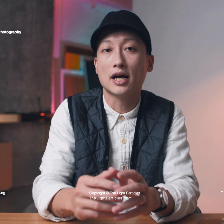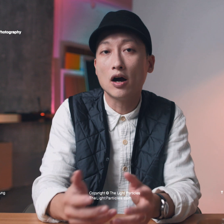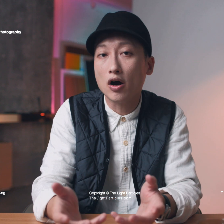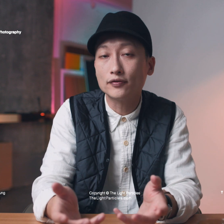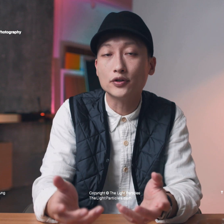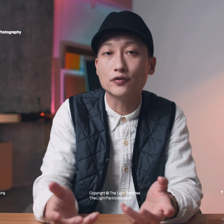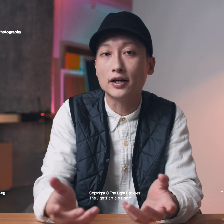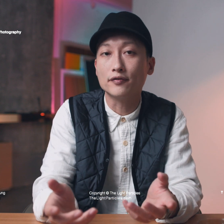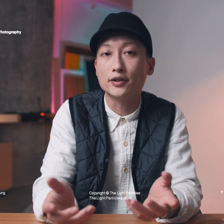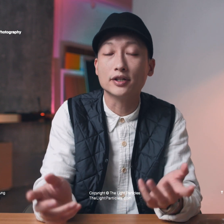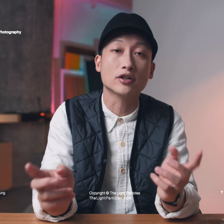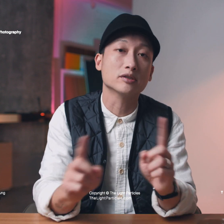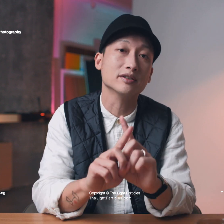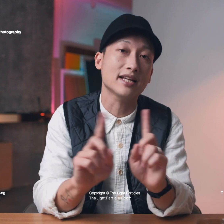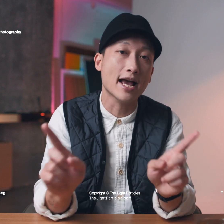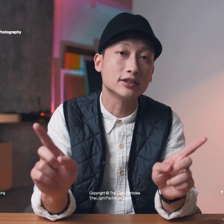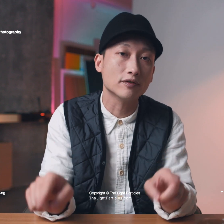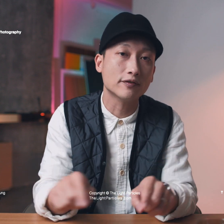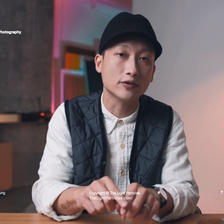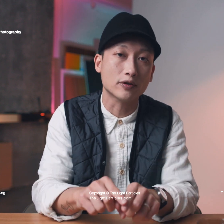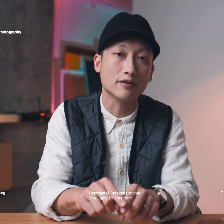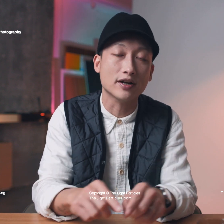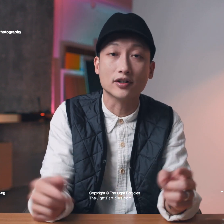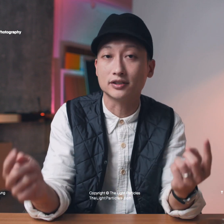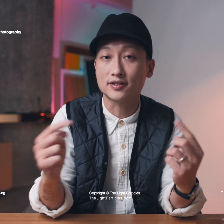how often do you find a video that talks about the edge of a photograph and not